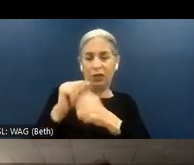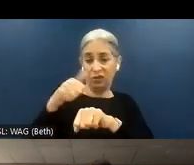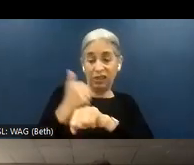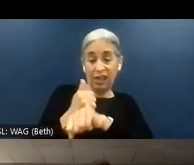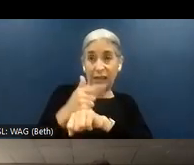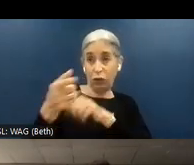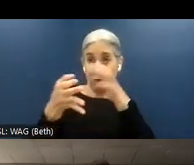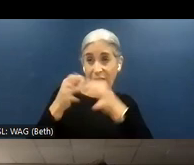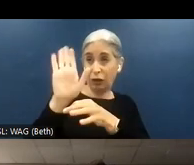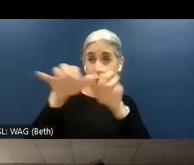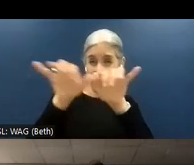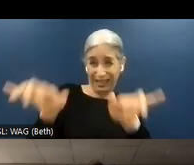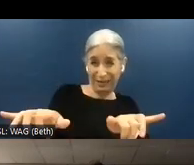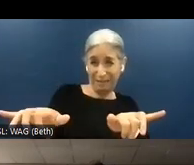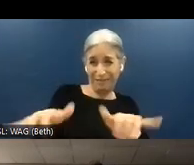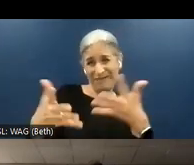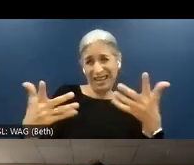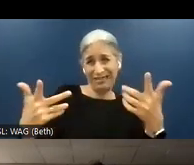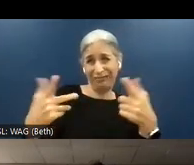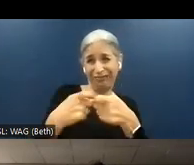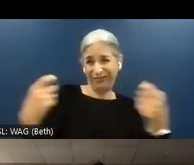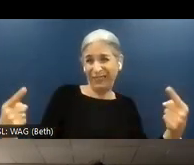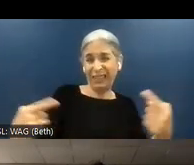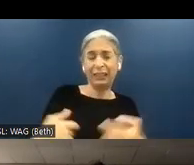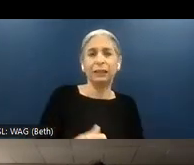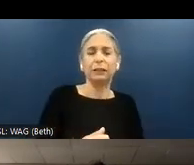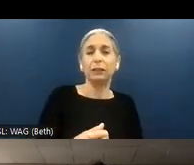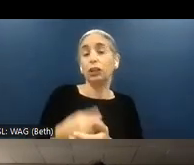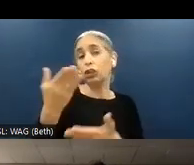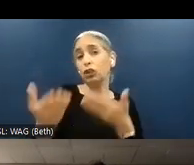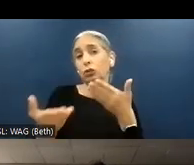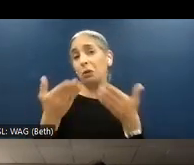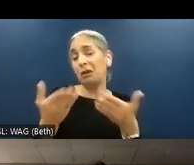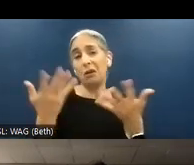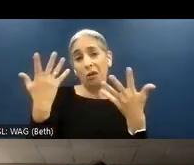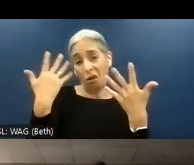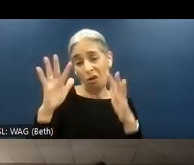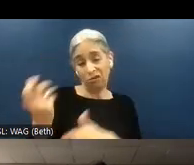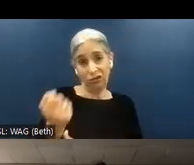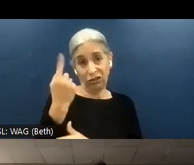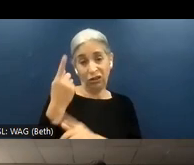system. So as you probably understood from our words,